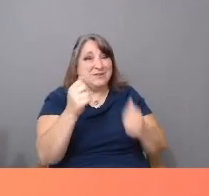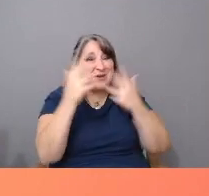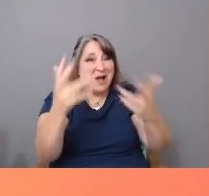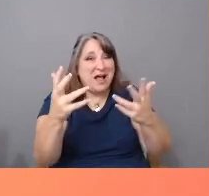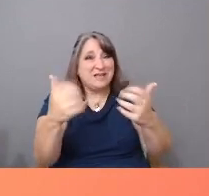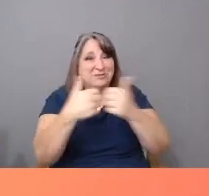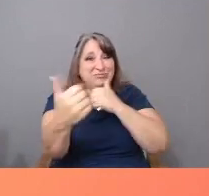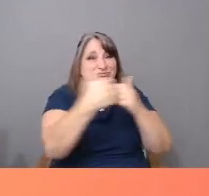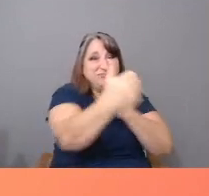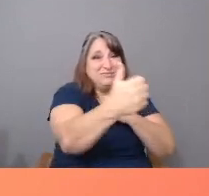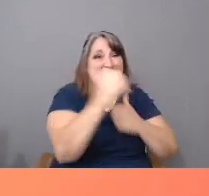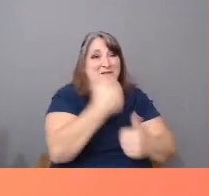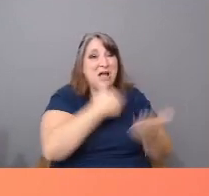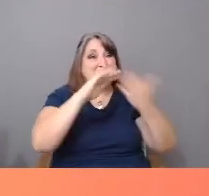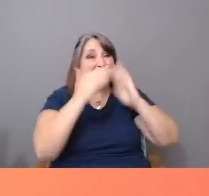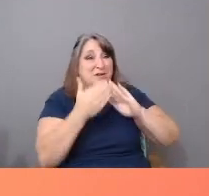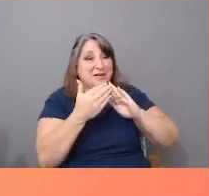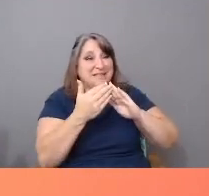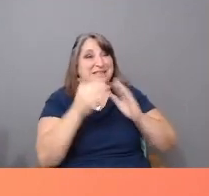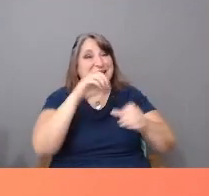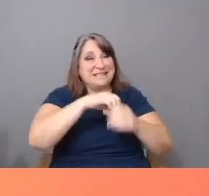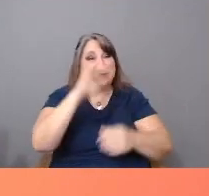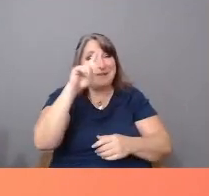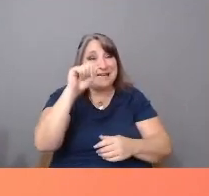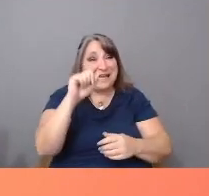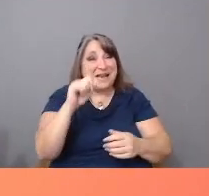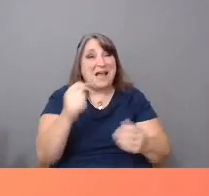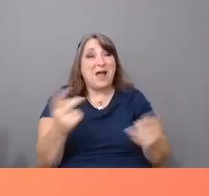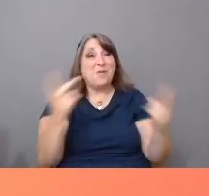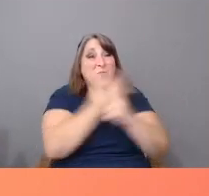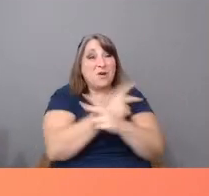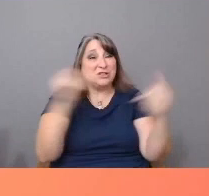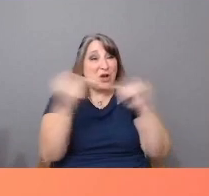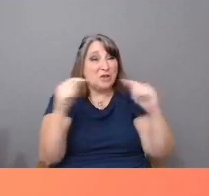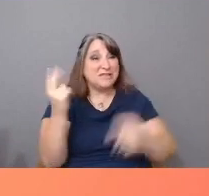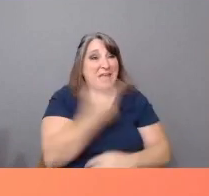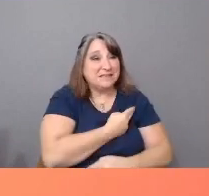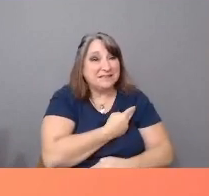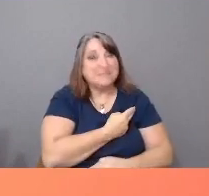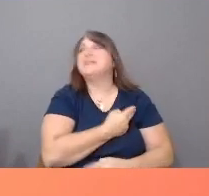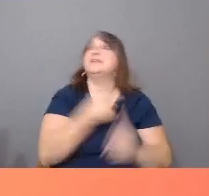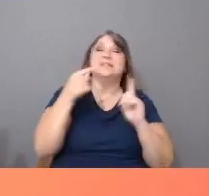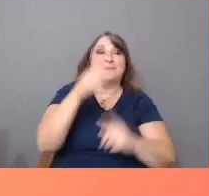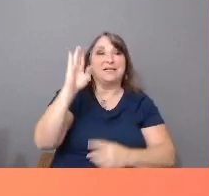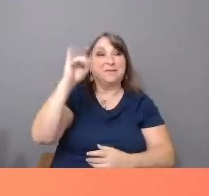in media that frames us and further hurts us, especially BIPOCs Latinx, then you